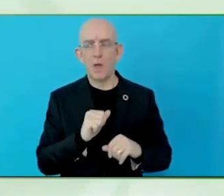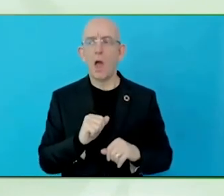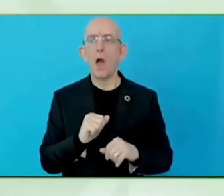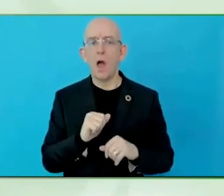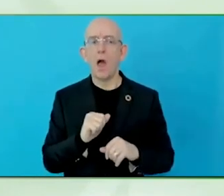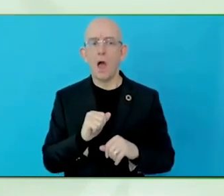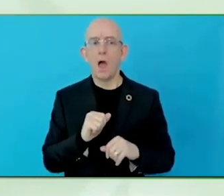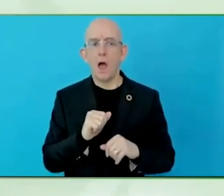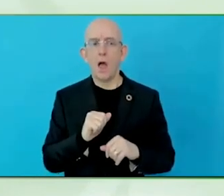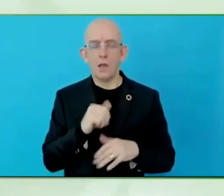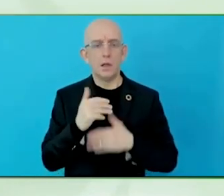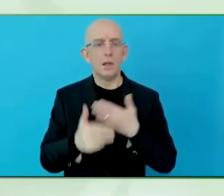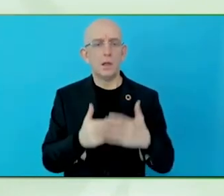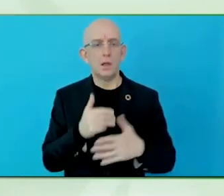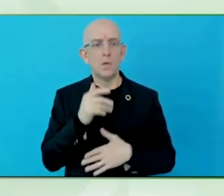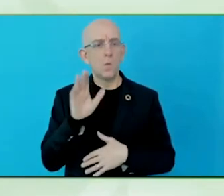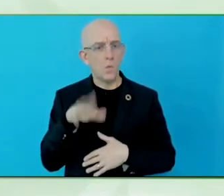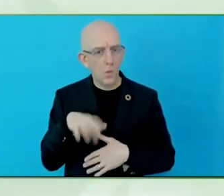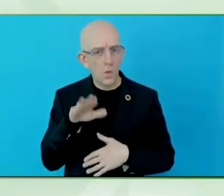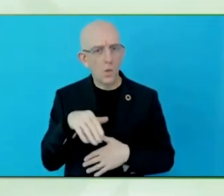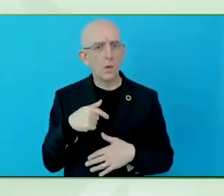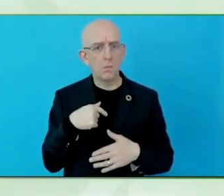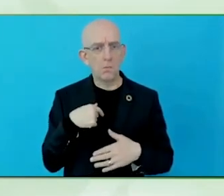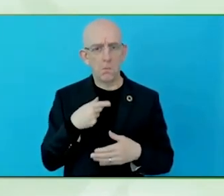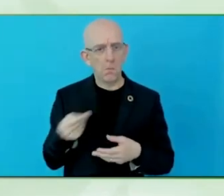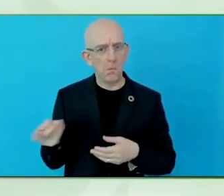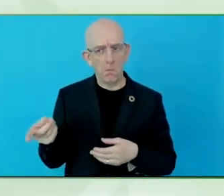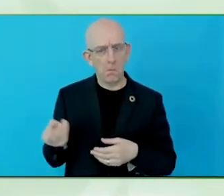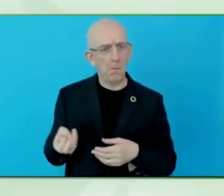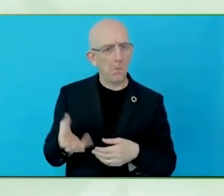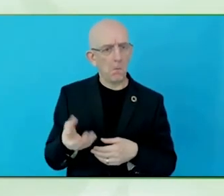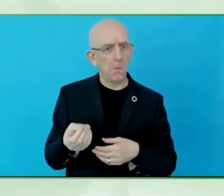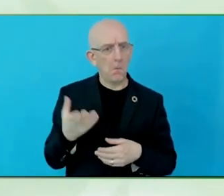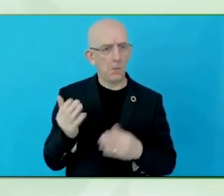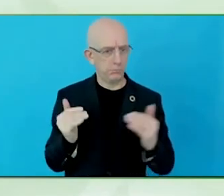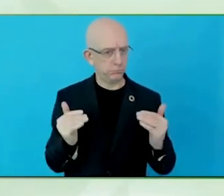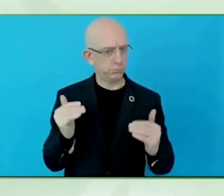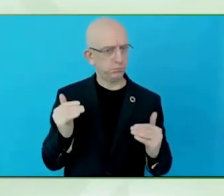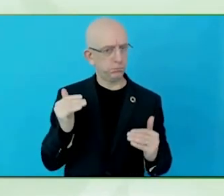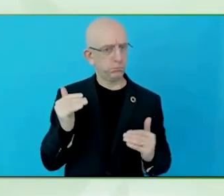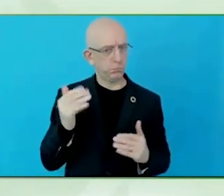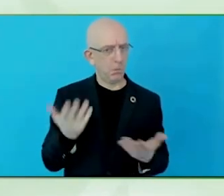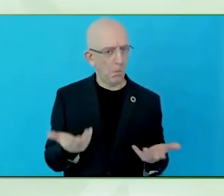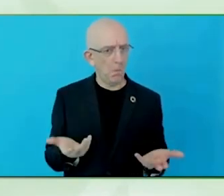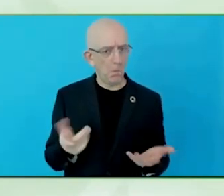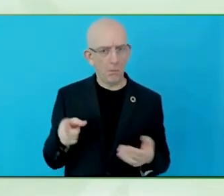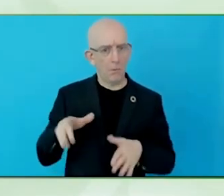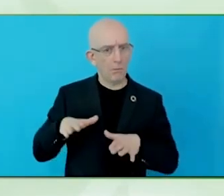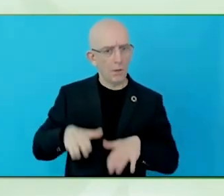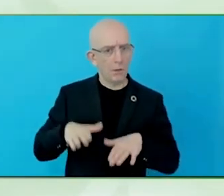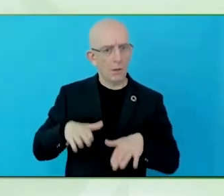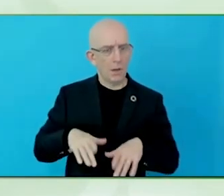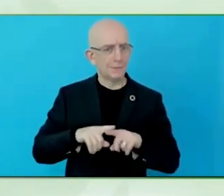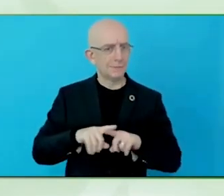they are repeat customers, now, this is something… Business sense. Now it makes business sense.